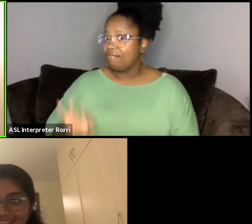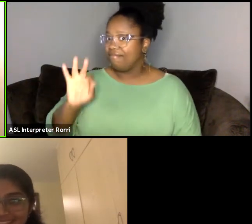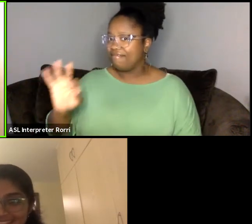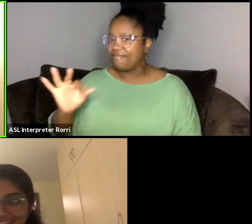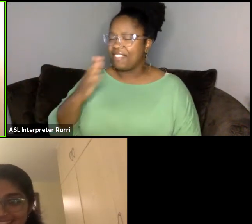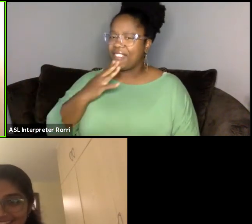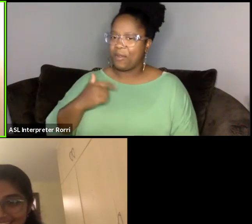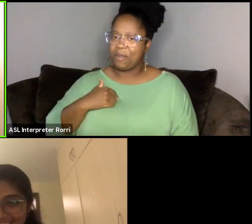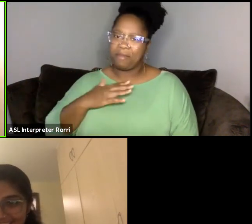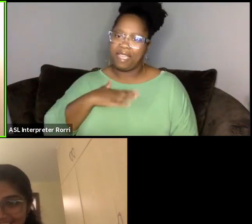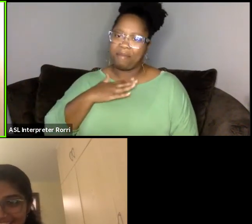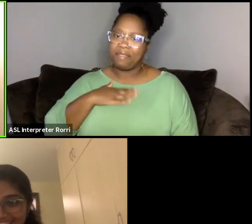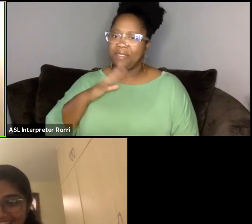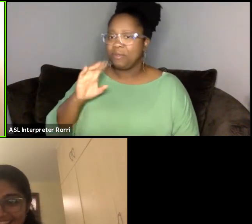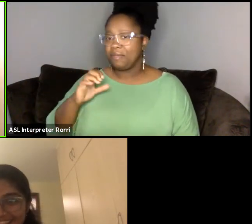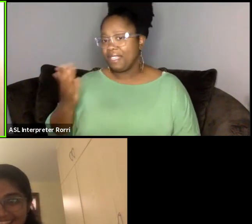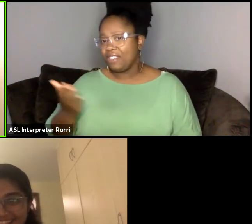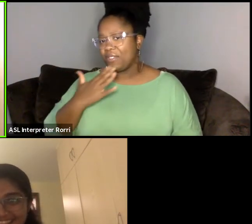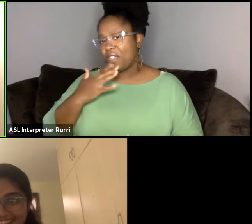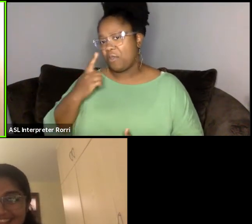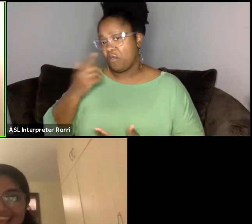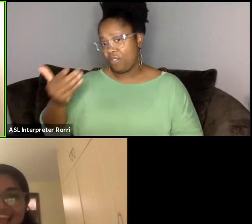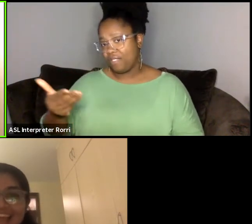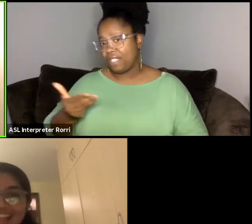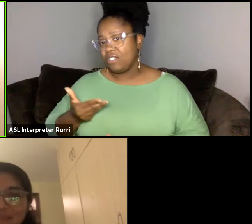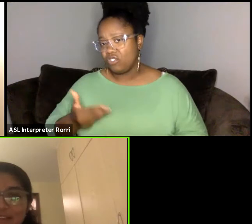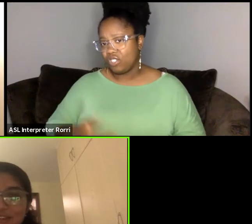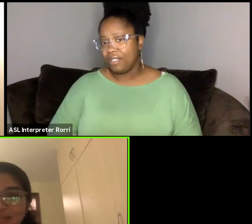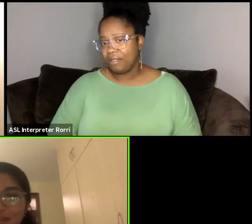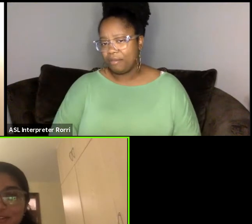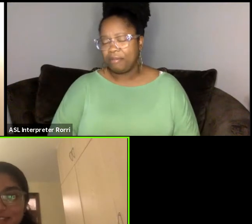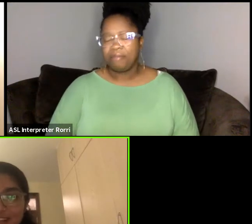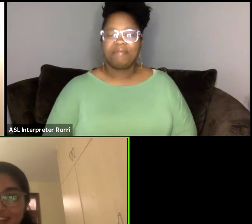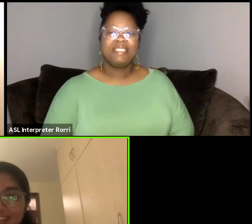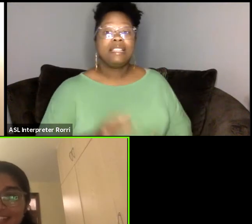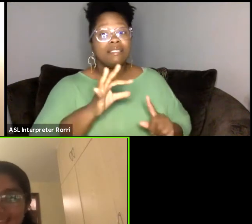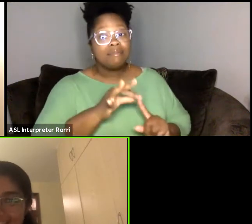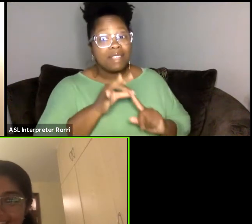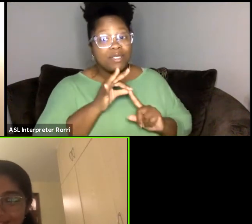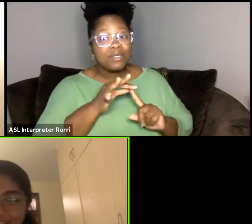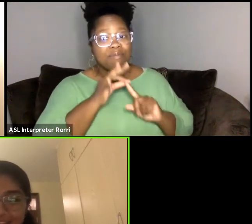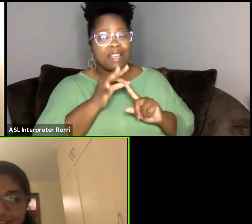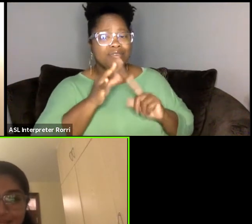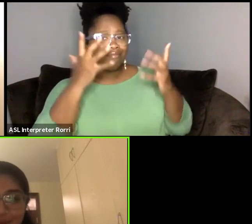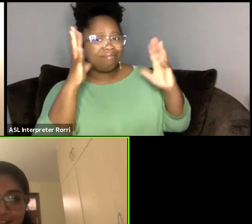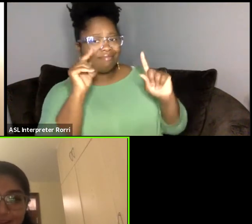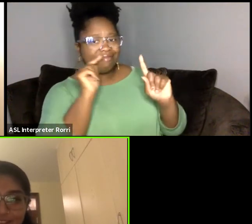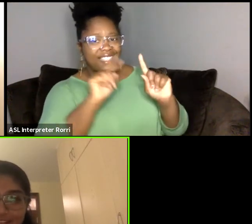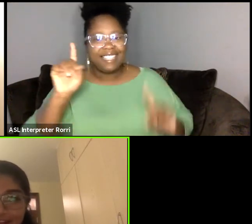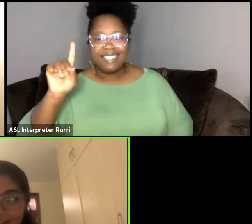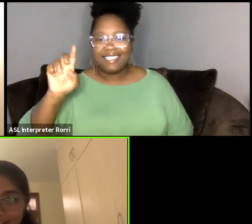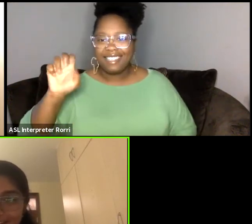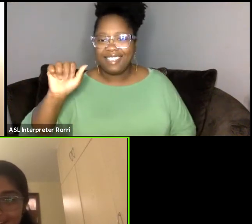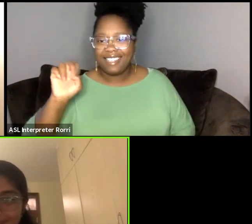So thank you for the invitation. And a special, special shout-out to Dean, who's actually part of the HowlRound team,